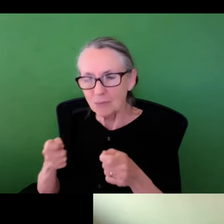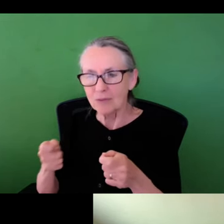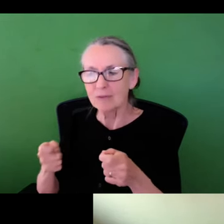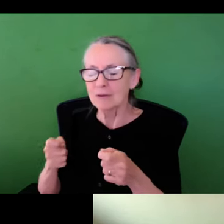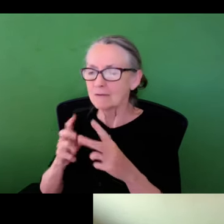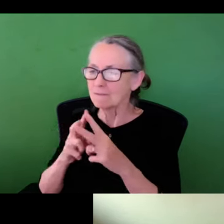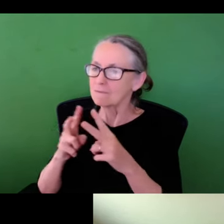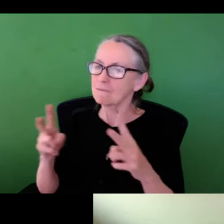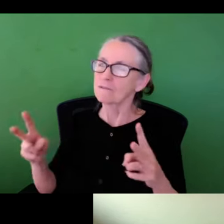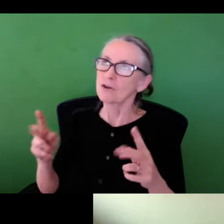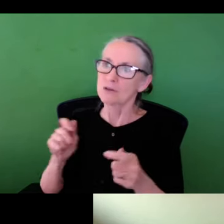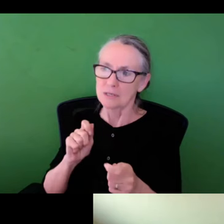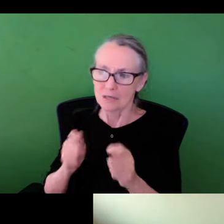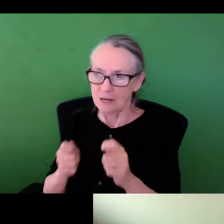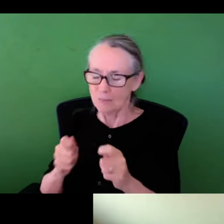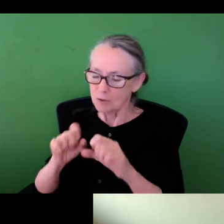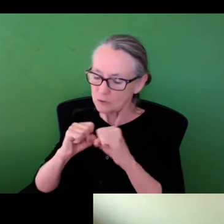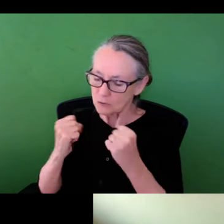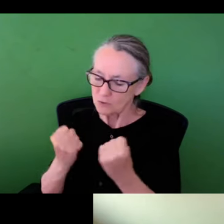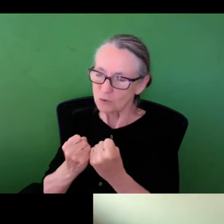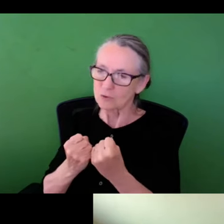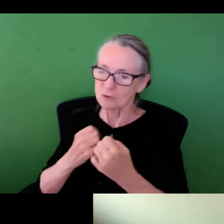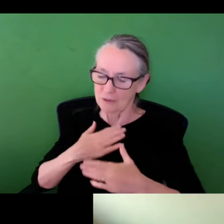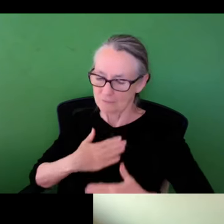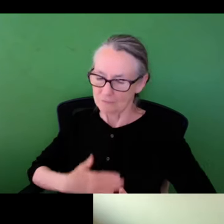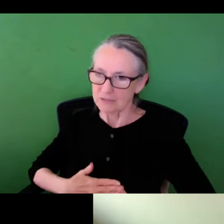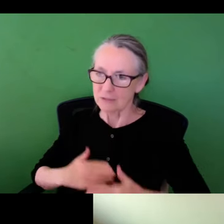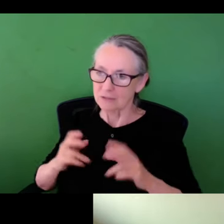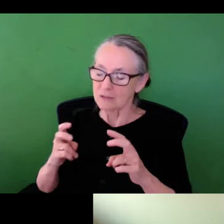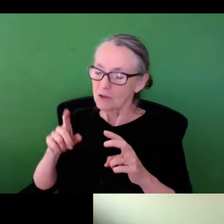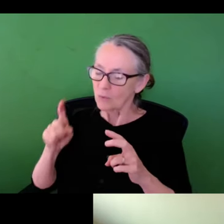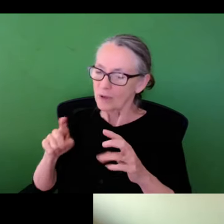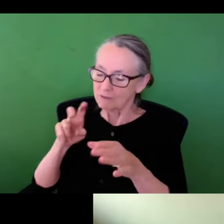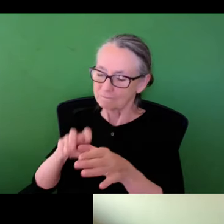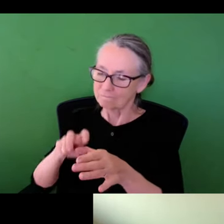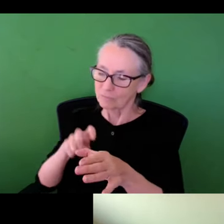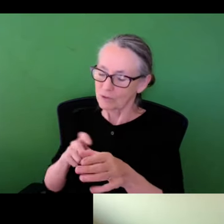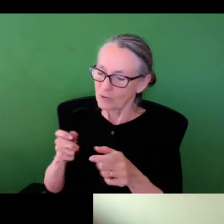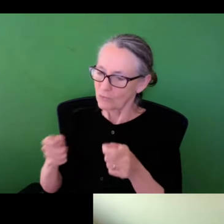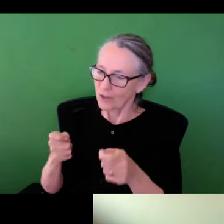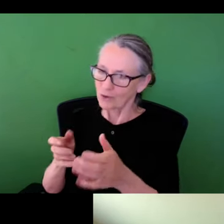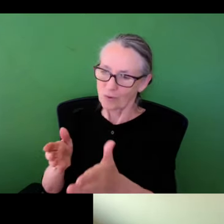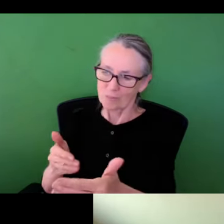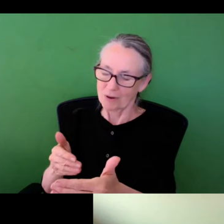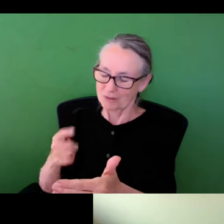operator capacity to be able to deal with the very dynamic and social issues. But we also have